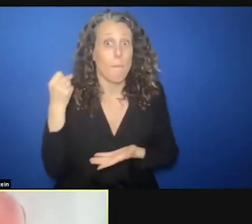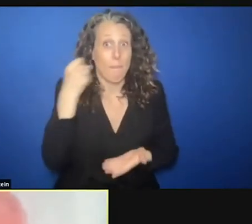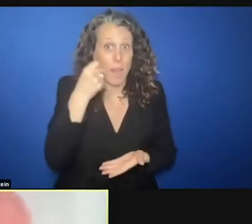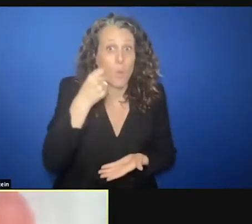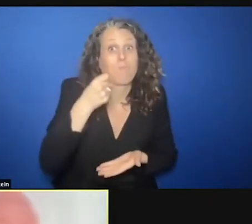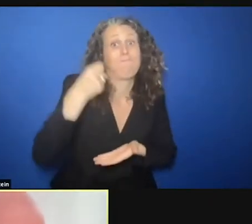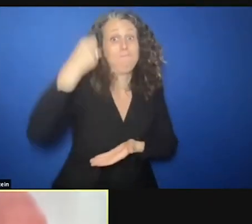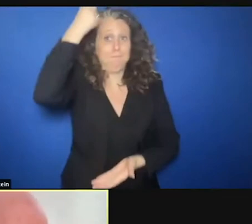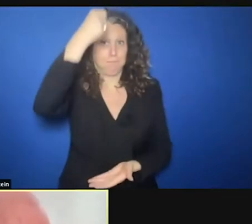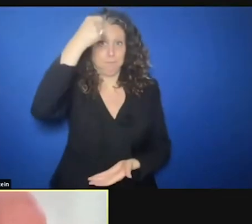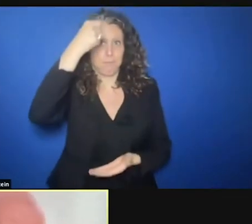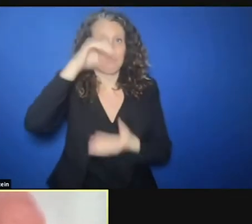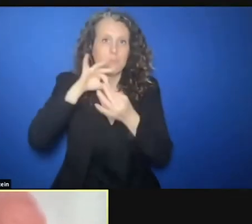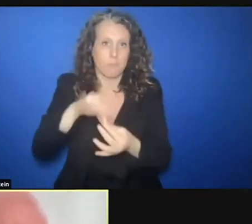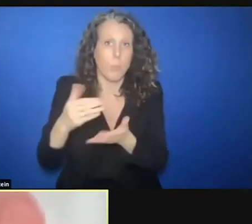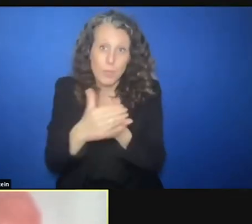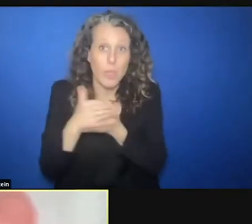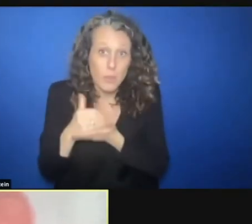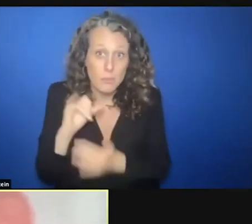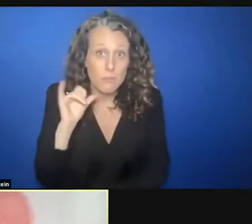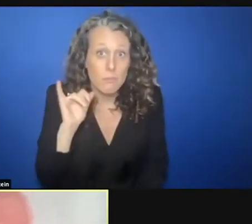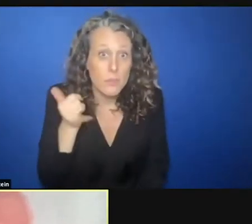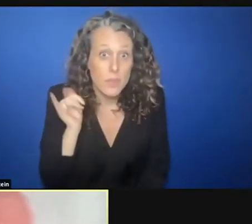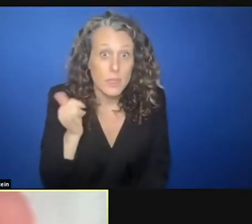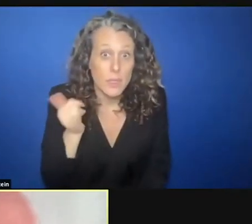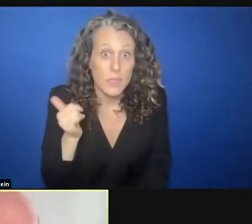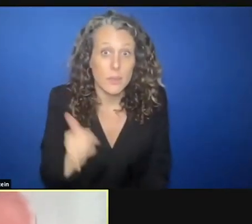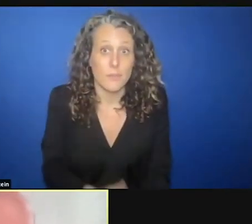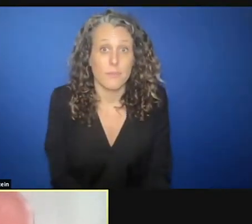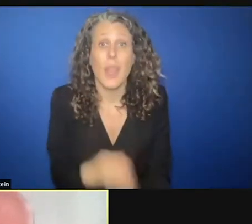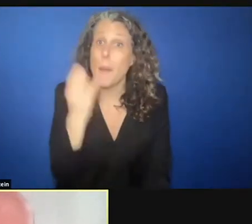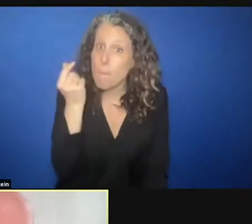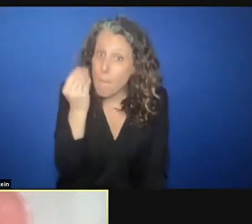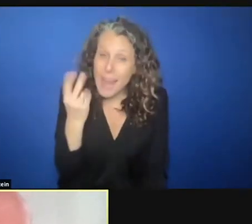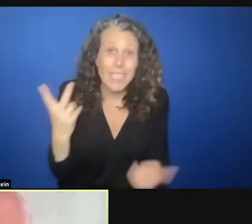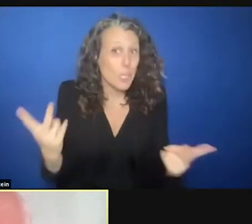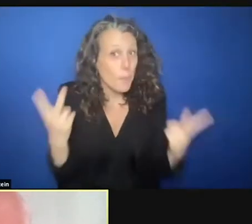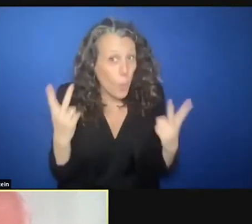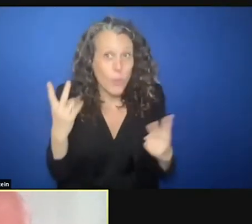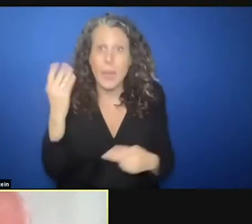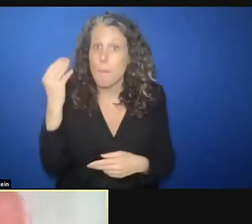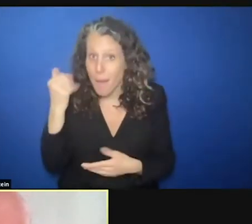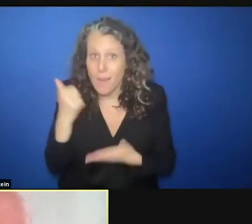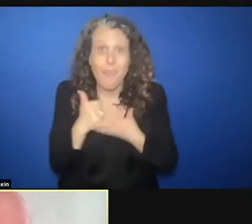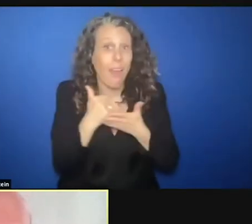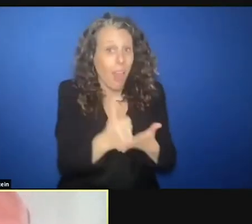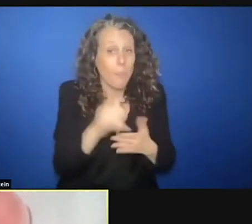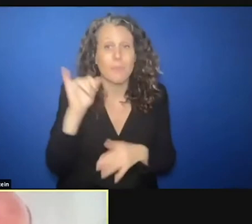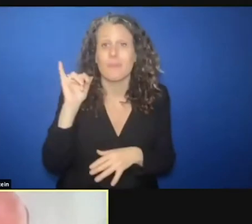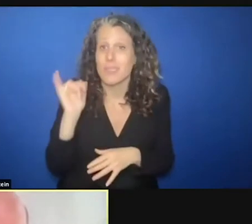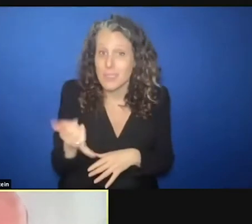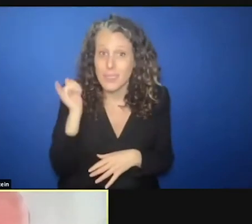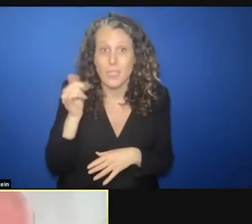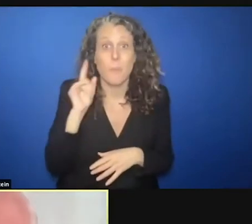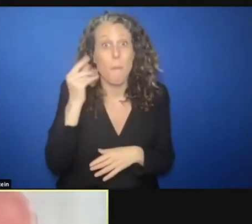for protection. Money helps a lot and money is important, of course. But it's not all. We will